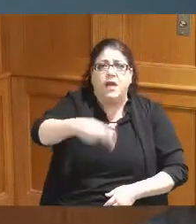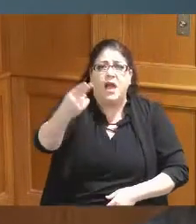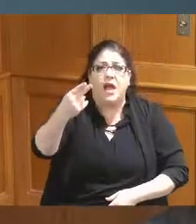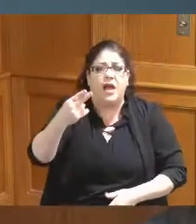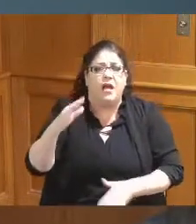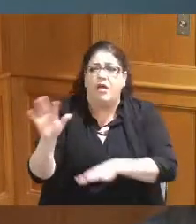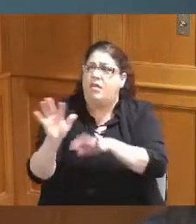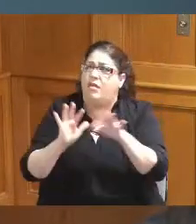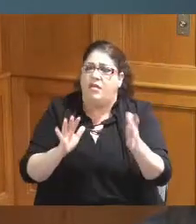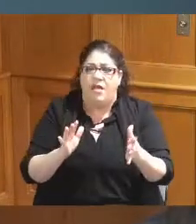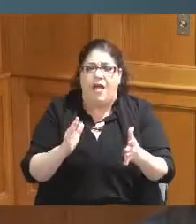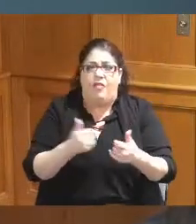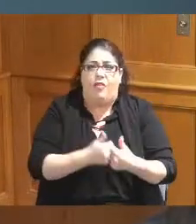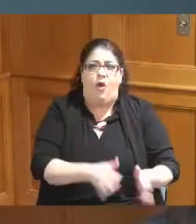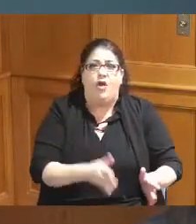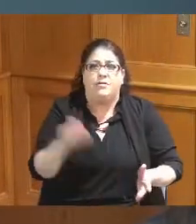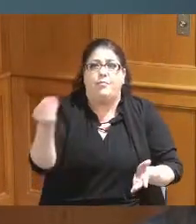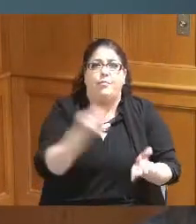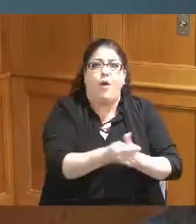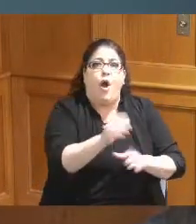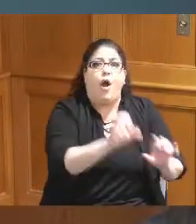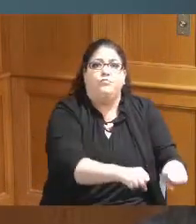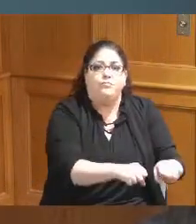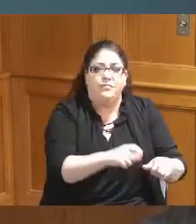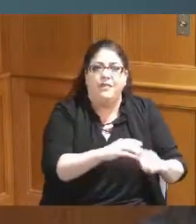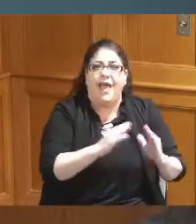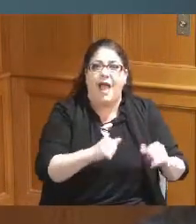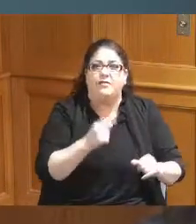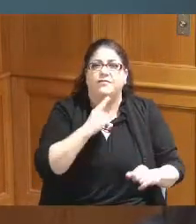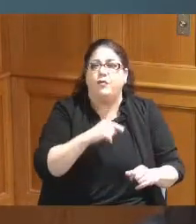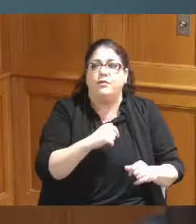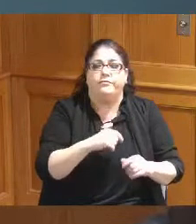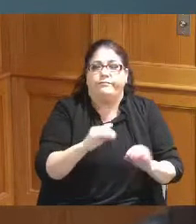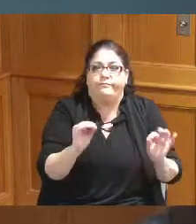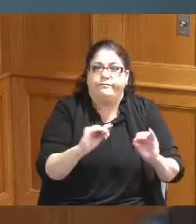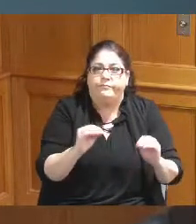they were able to get bought out for a little bit of peanuts yeah the capital and the operational